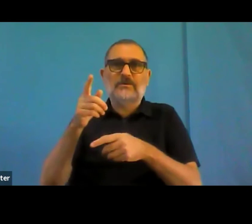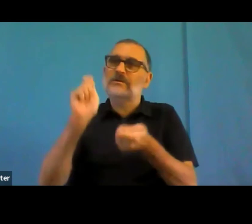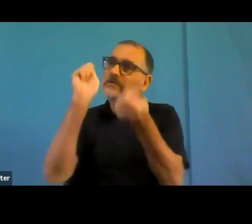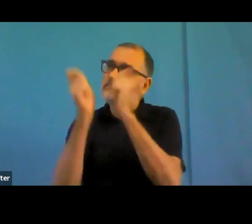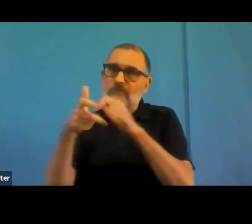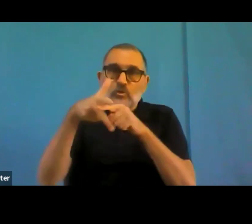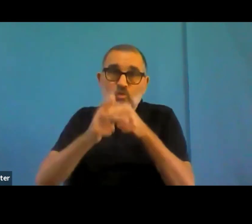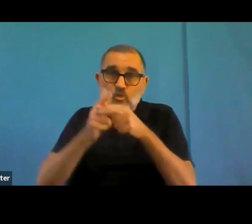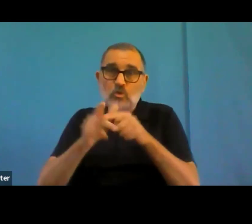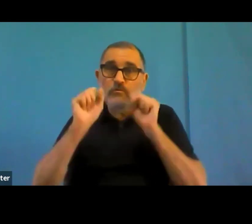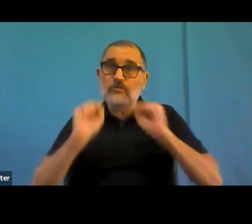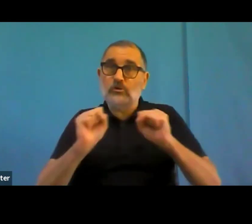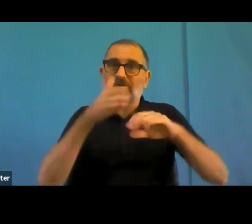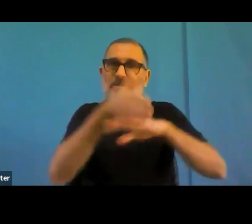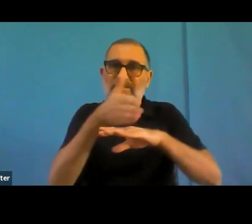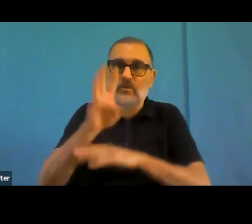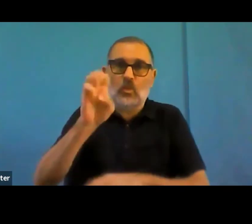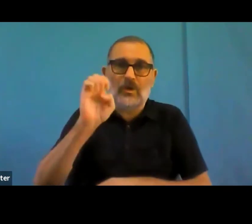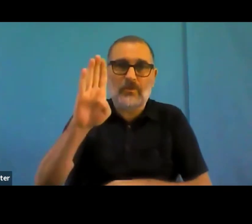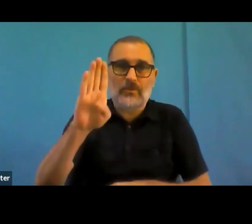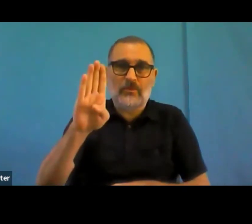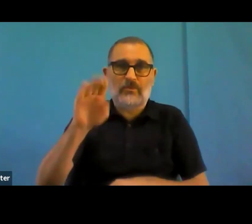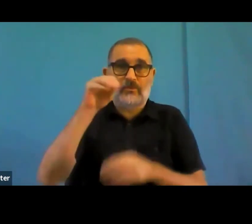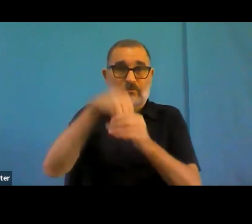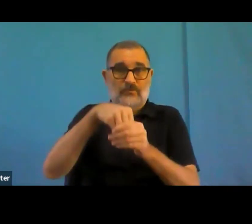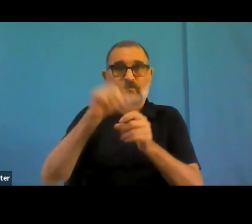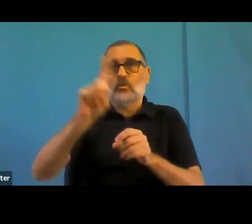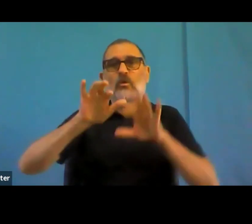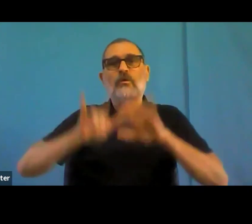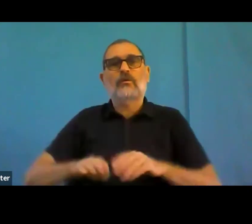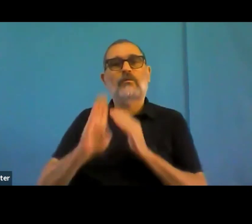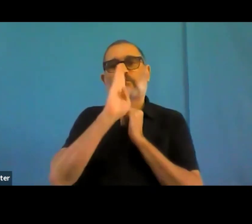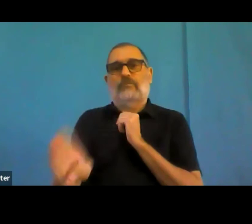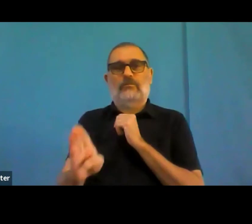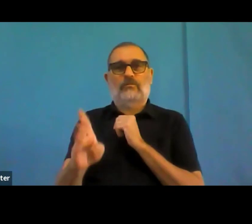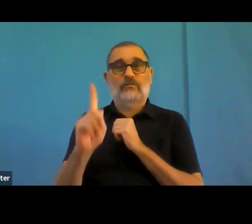And I agree with that, of course. So that was also that was from Germany, not from Michel.